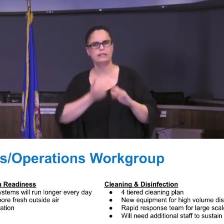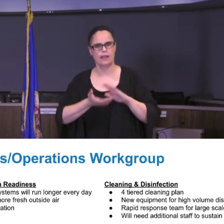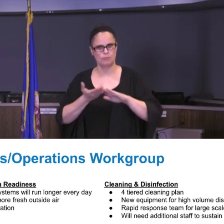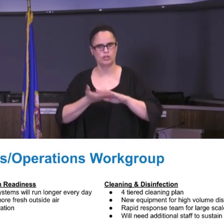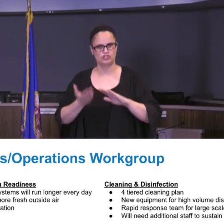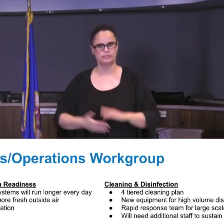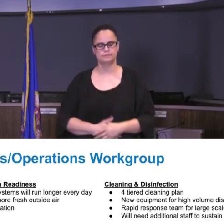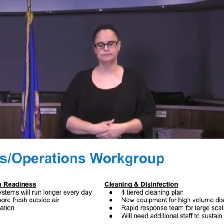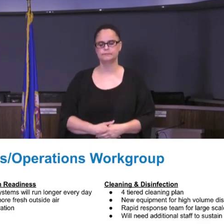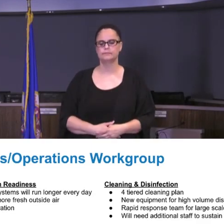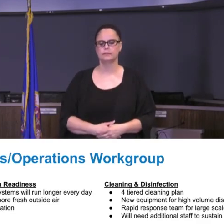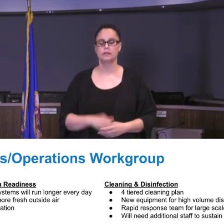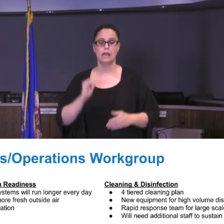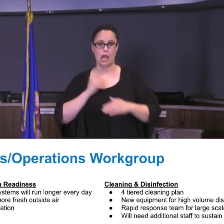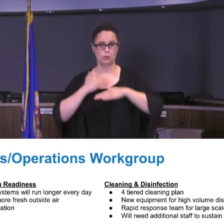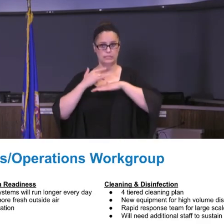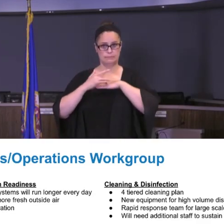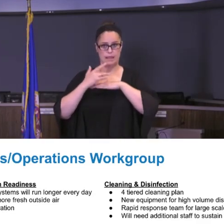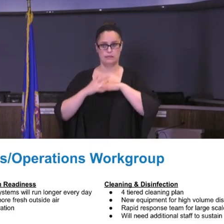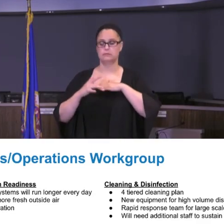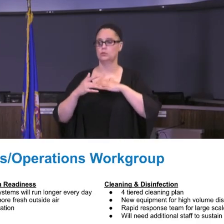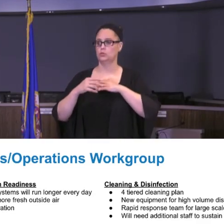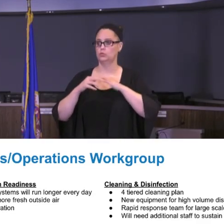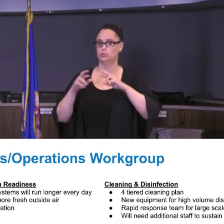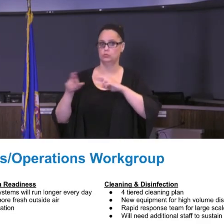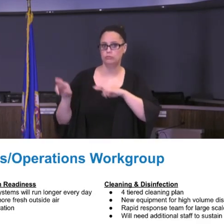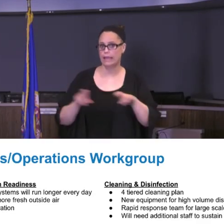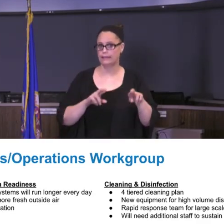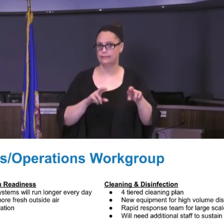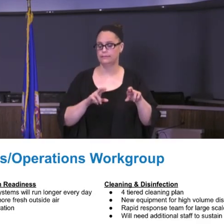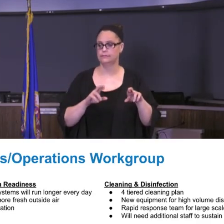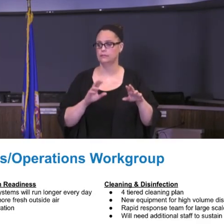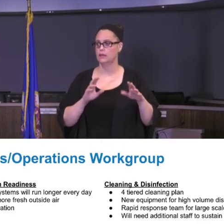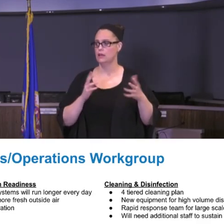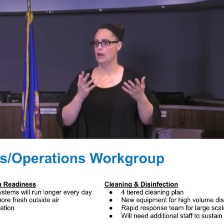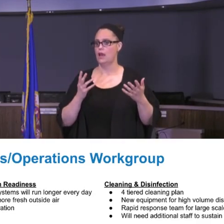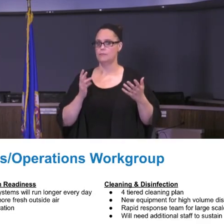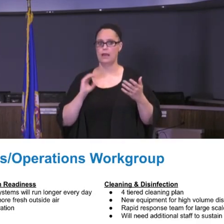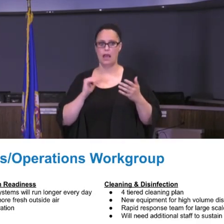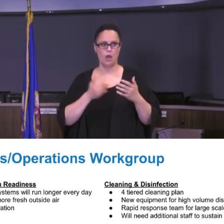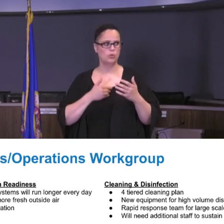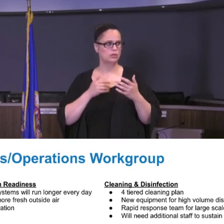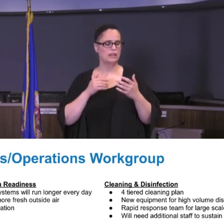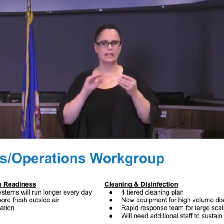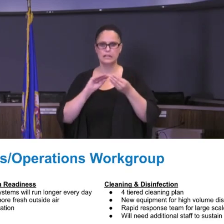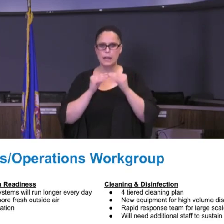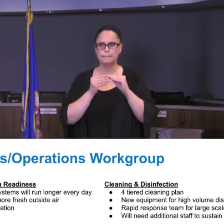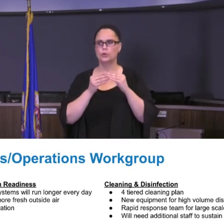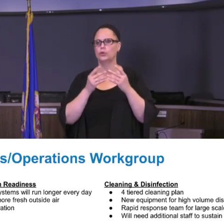Our space readiness -- capacity analysis of all of our rooms throughout our 60 plus buildings, cafeteria and kitchen,